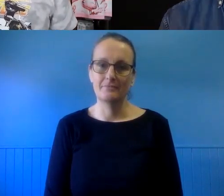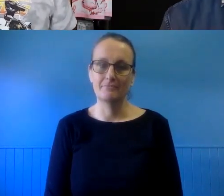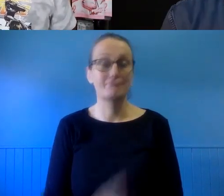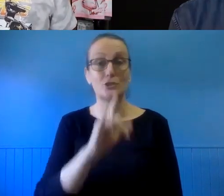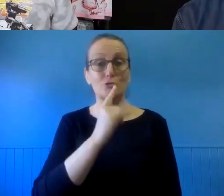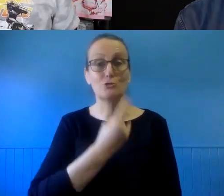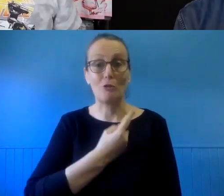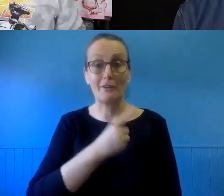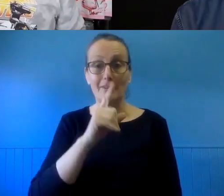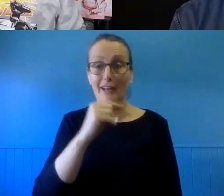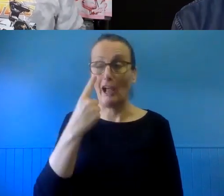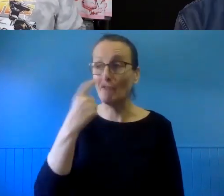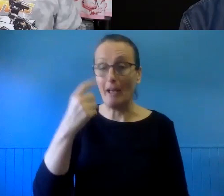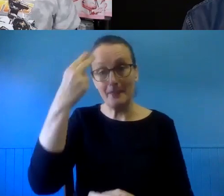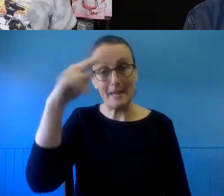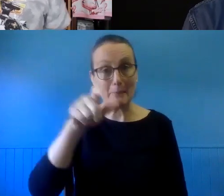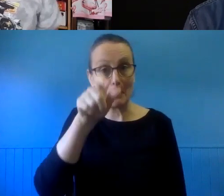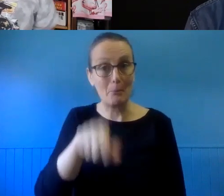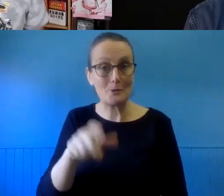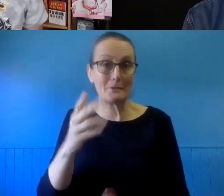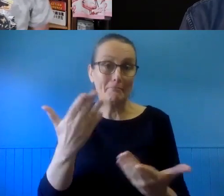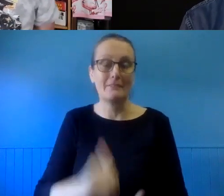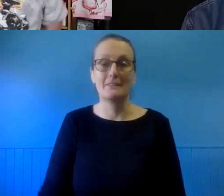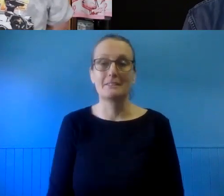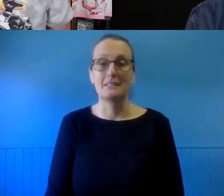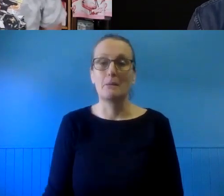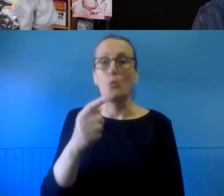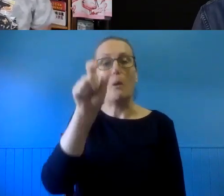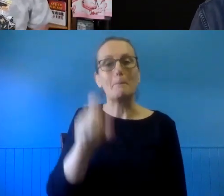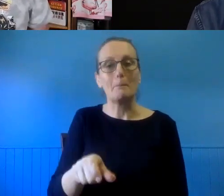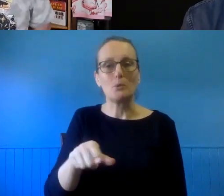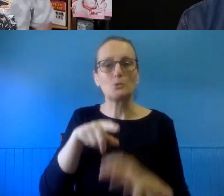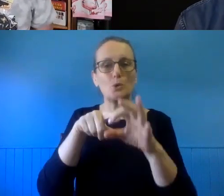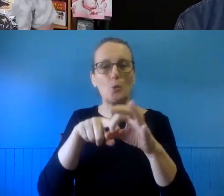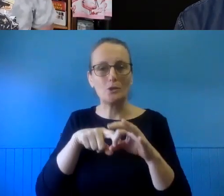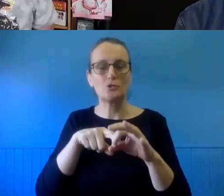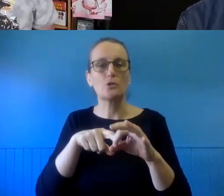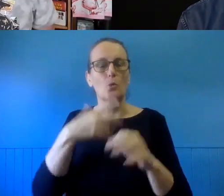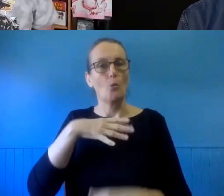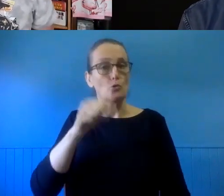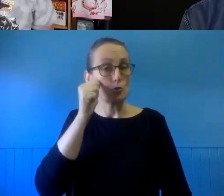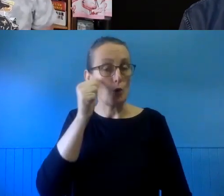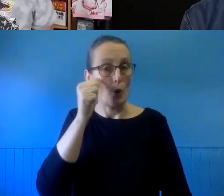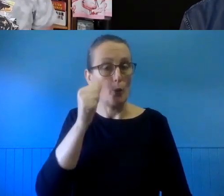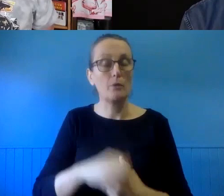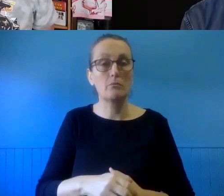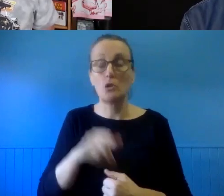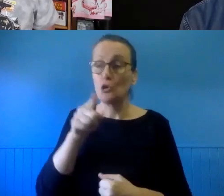Apologies. OK. Kev wanting to know, "Do you know of any way maybe